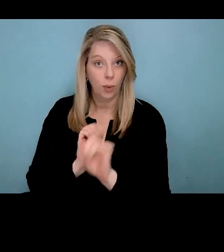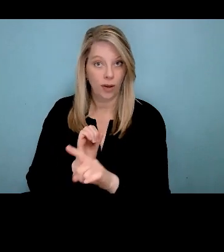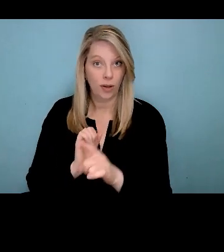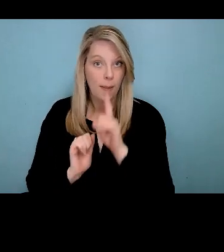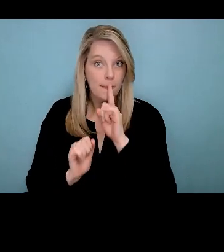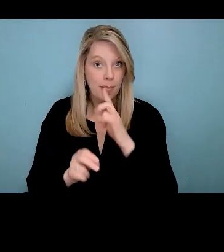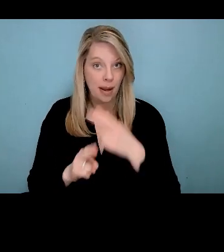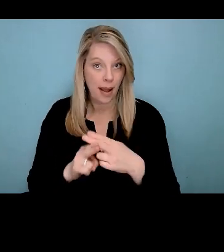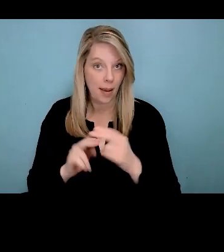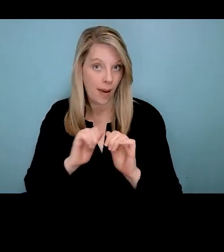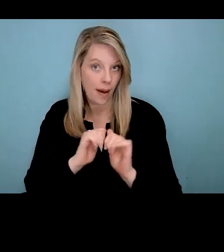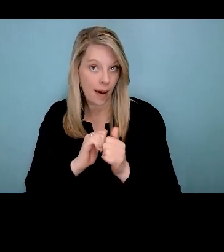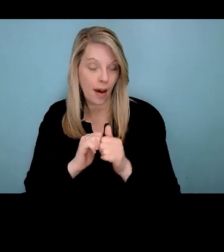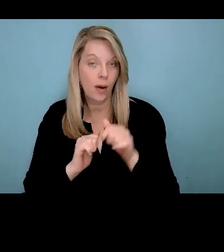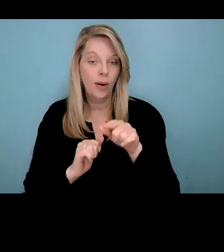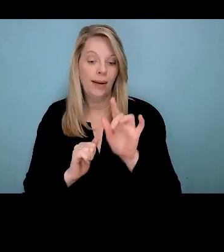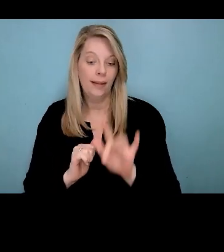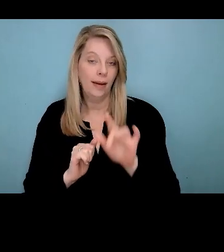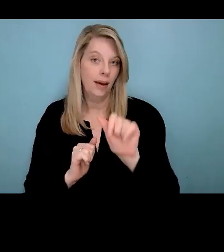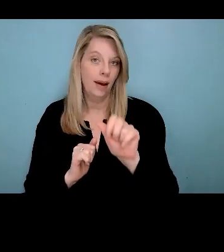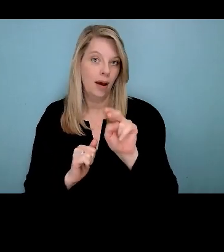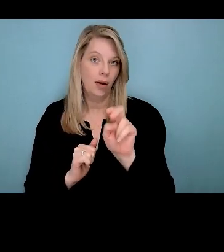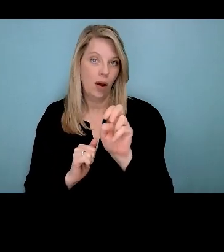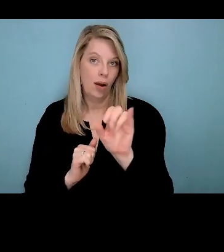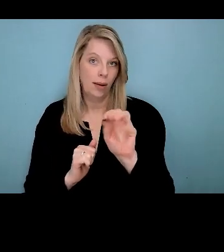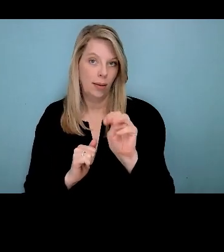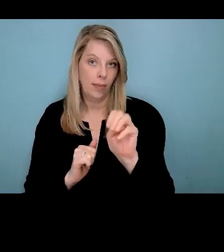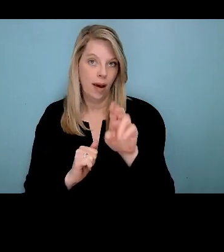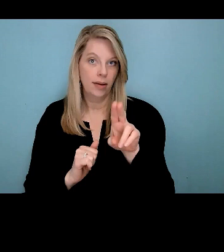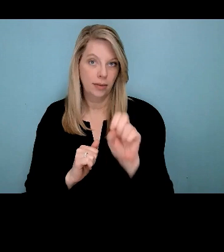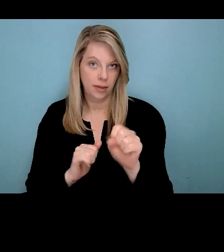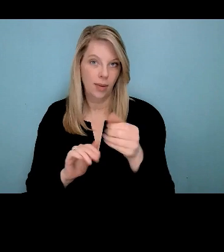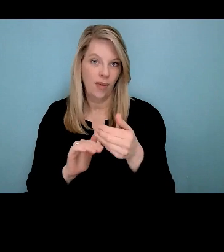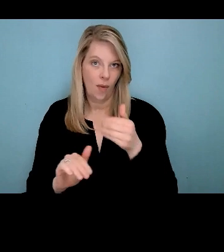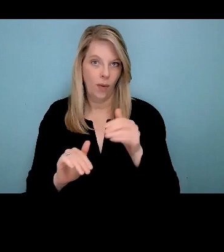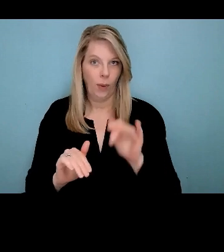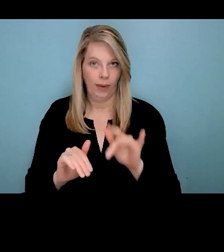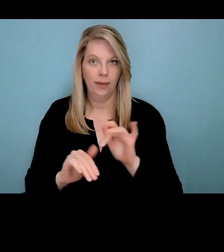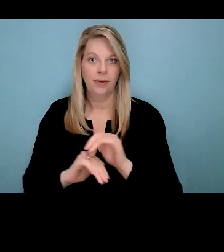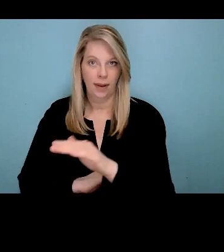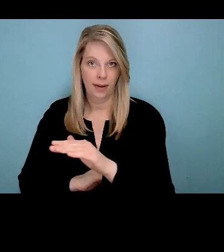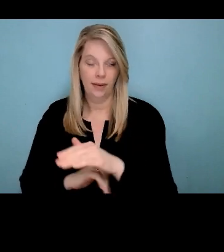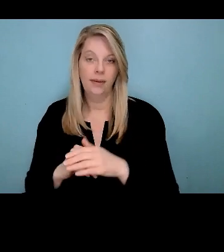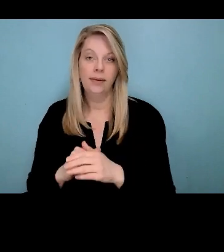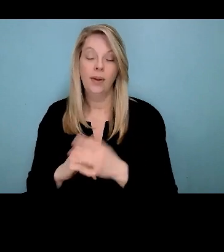to select that option before clicking send. We will make every effort possible to address